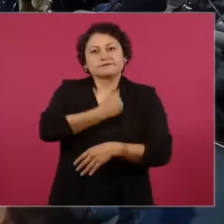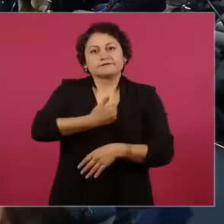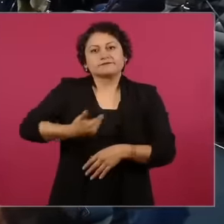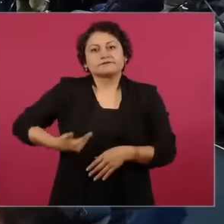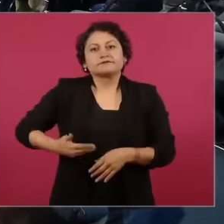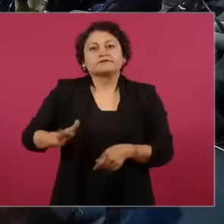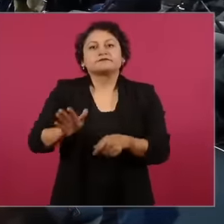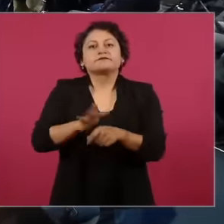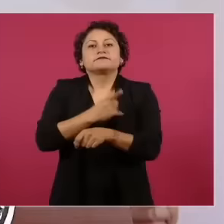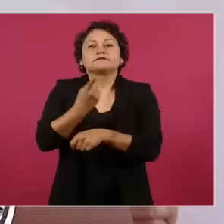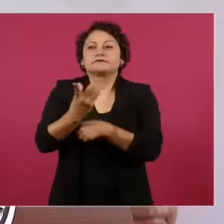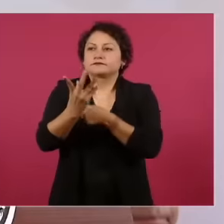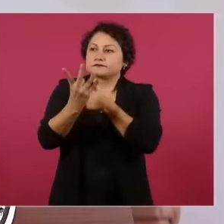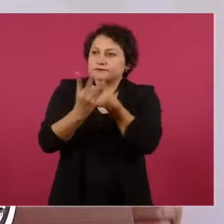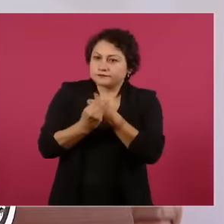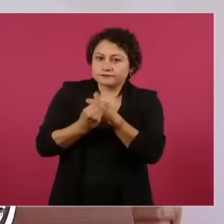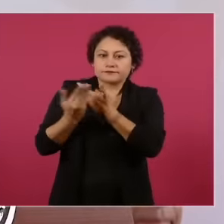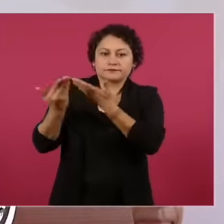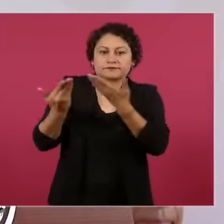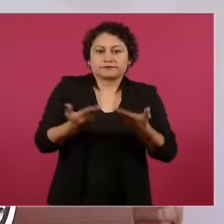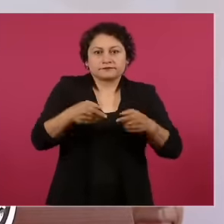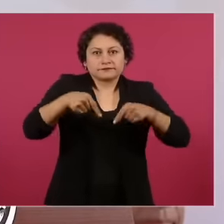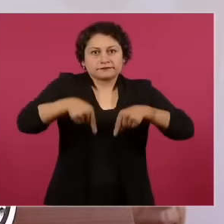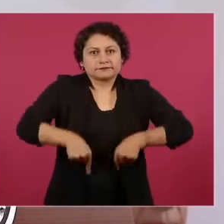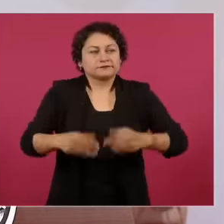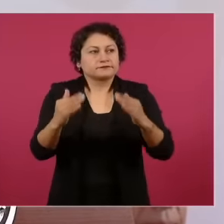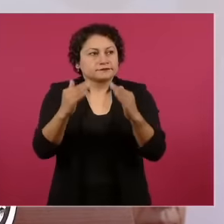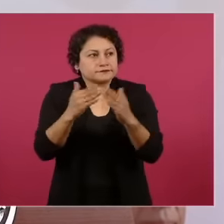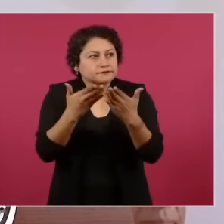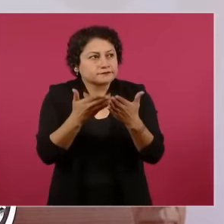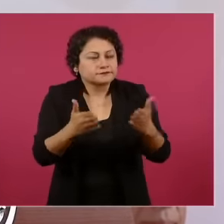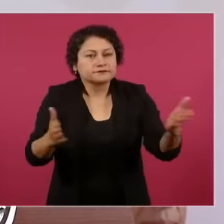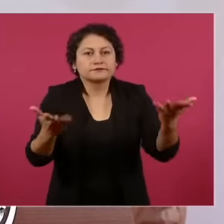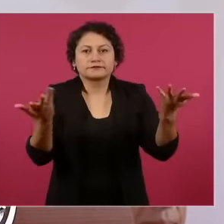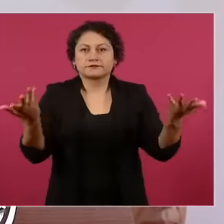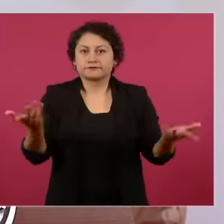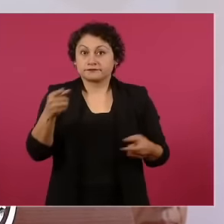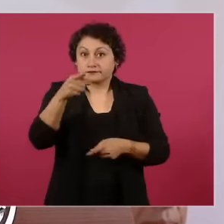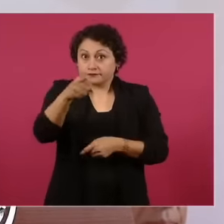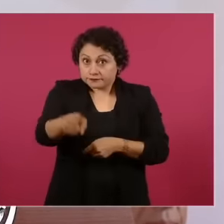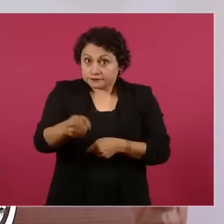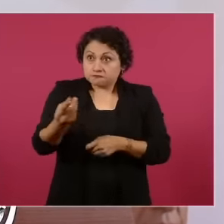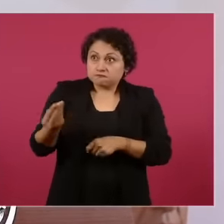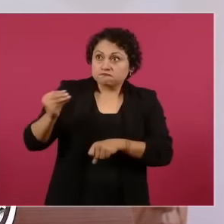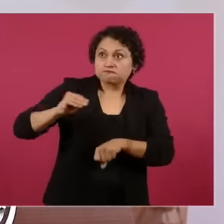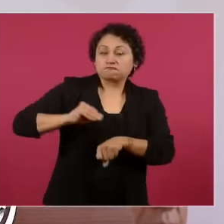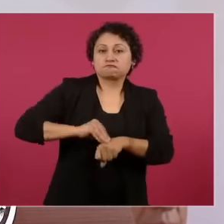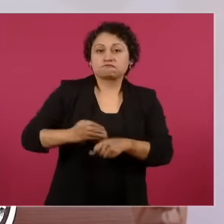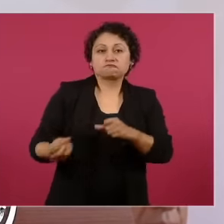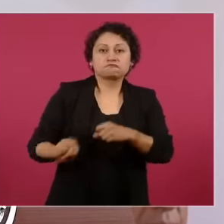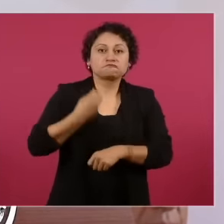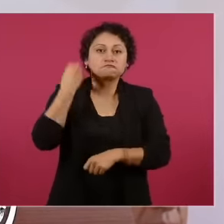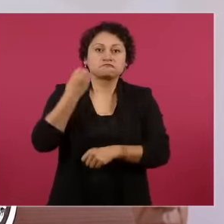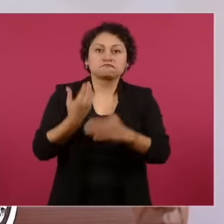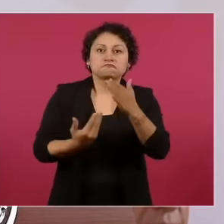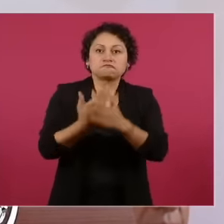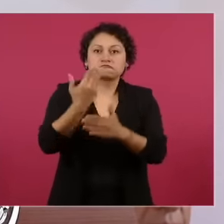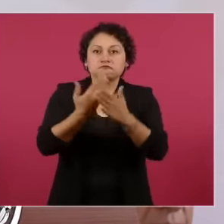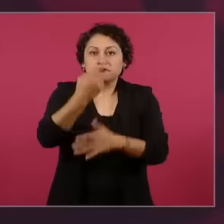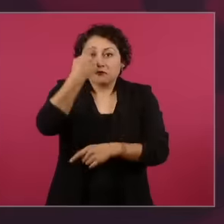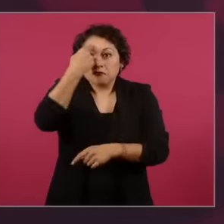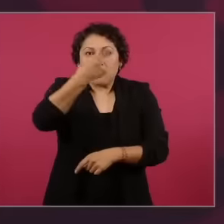national open the mornings to independent and alternative media because in